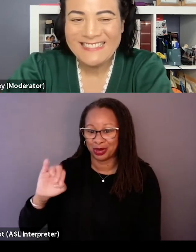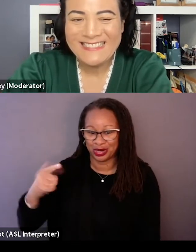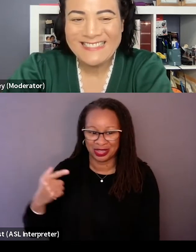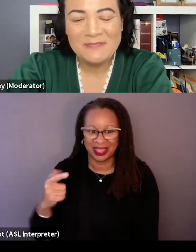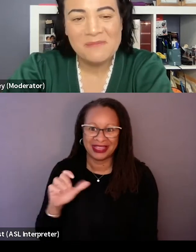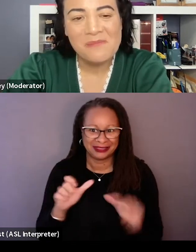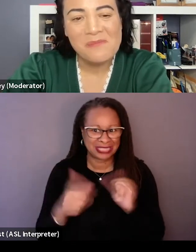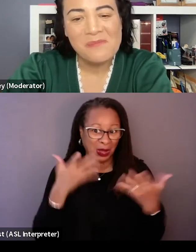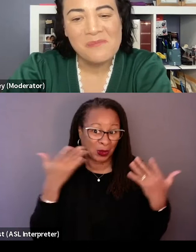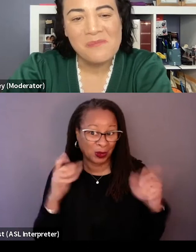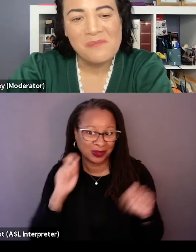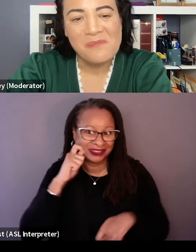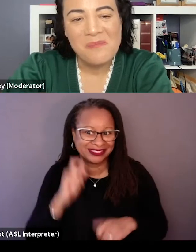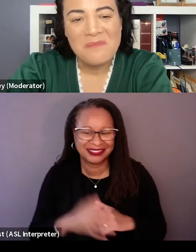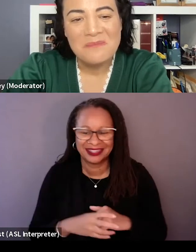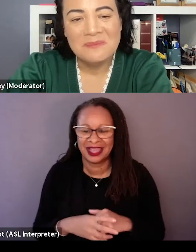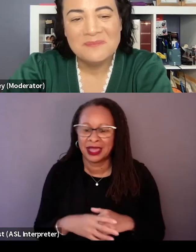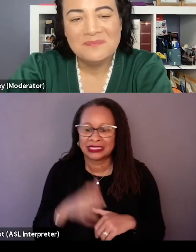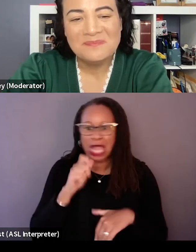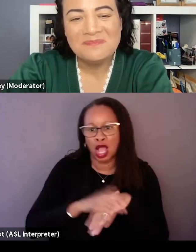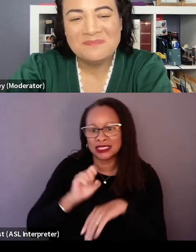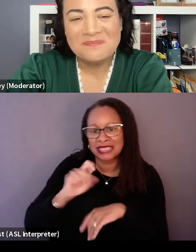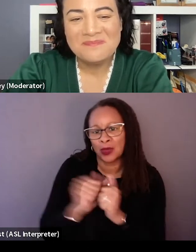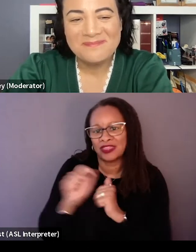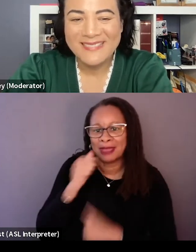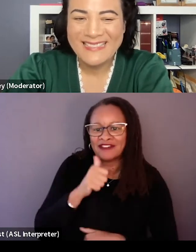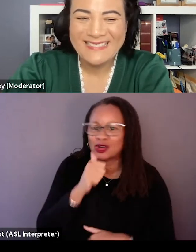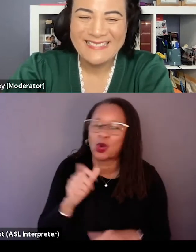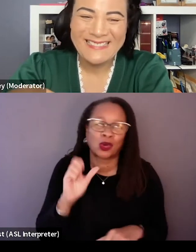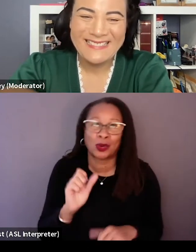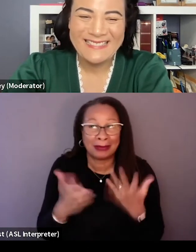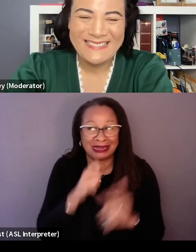Well, it's not like we were on set with Spielberg every day or we would not have kept our cool, I assure you.